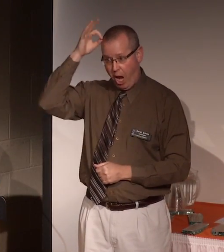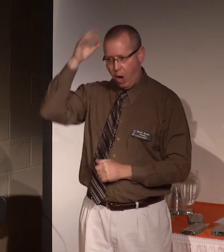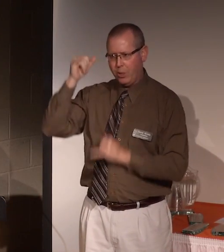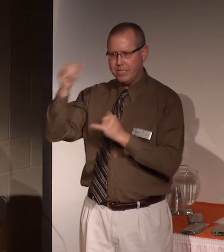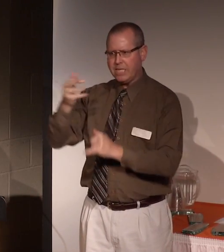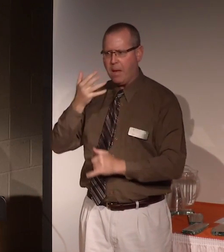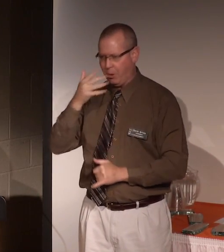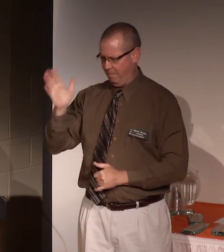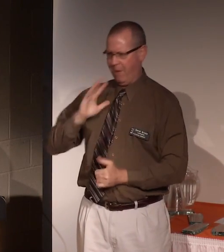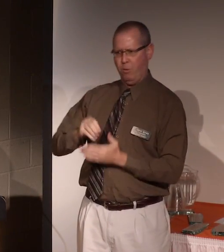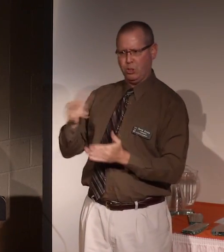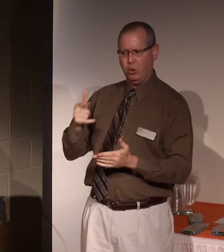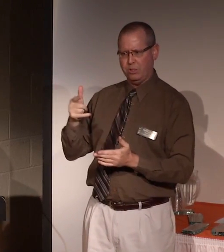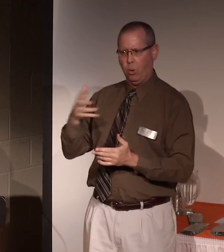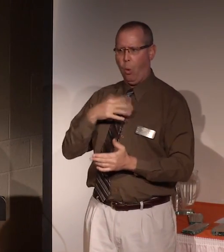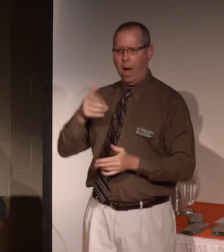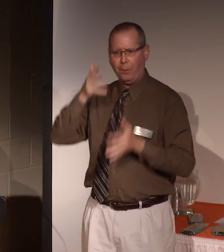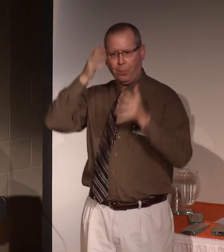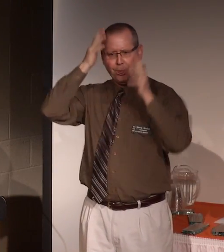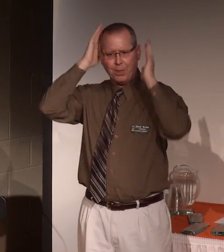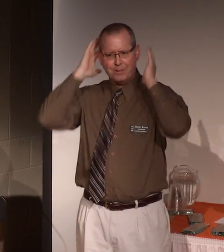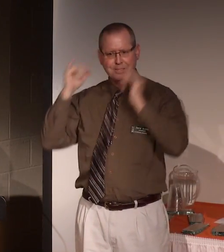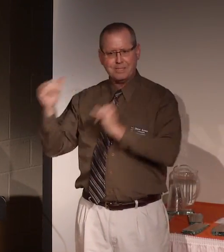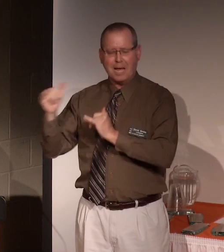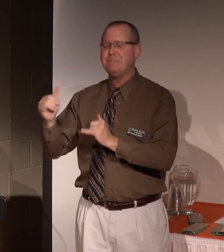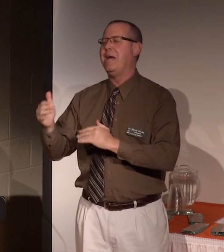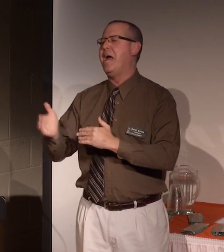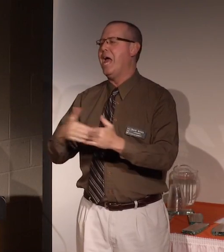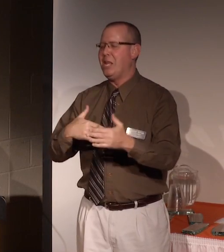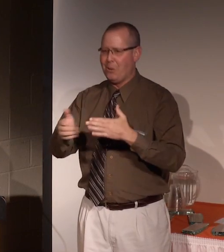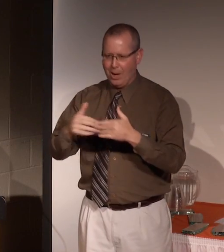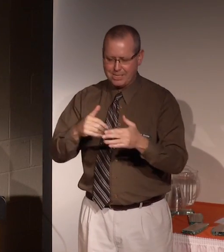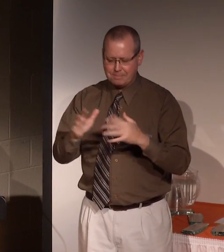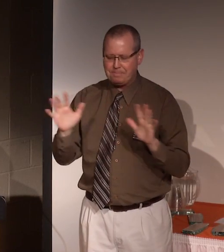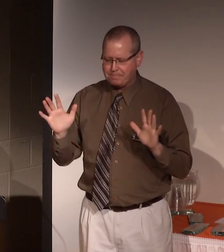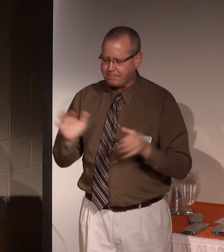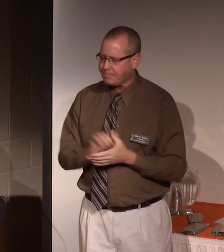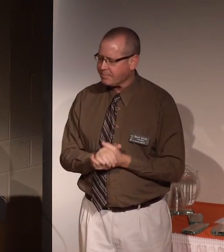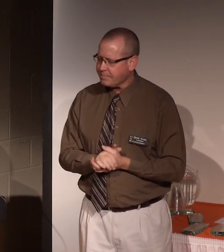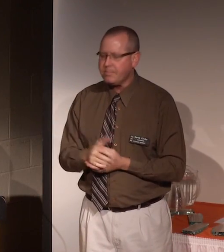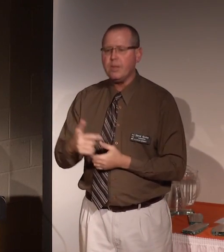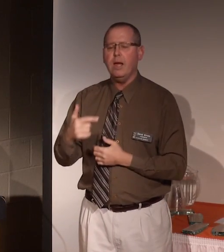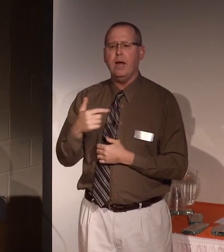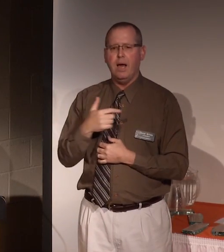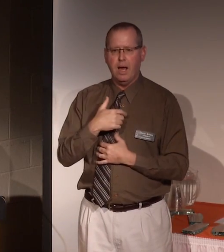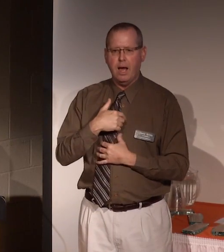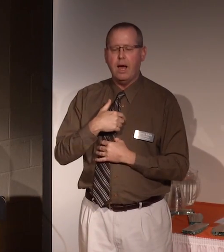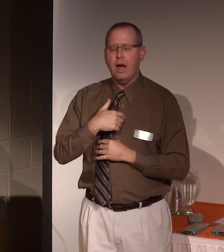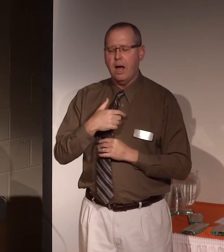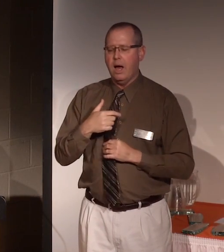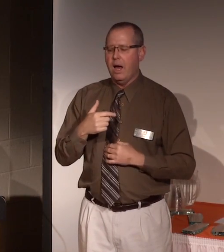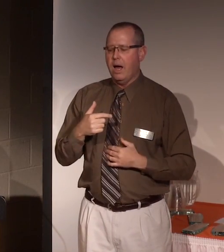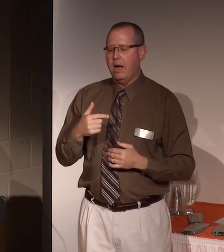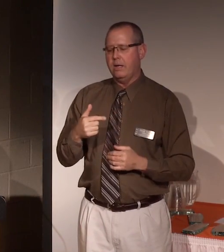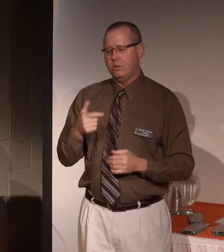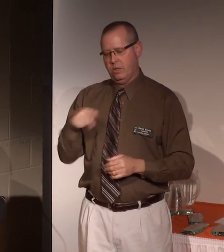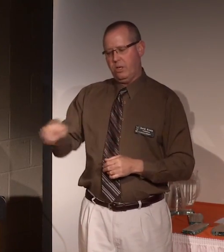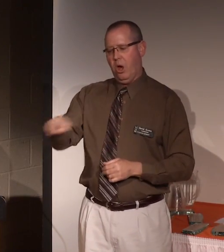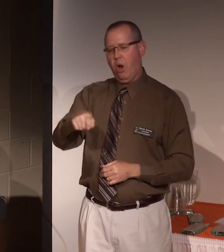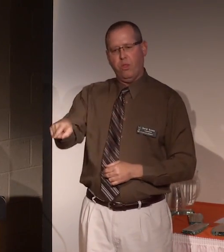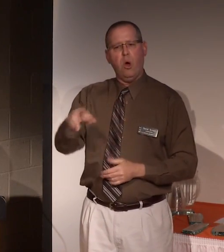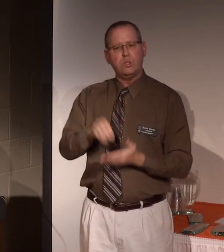Anyway, I thank the efforts of these students who worked